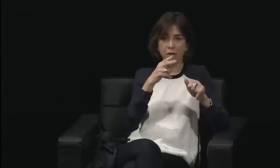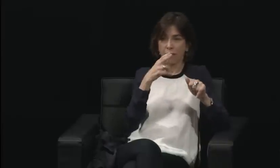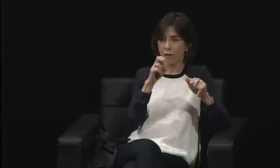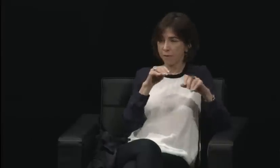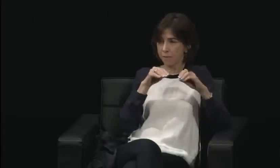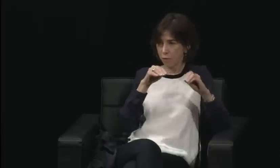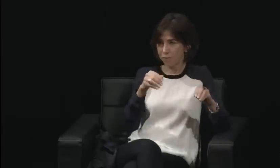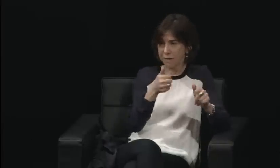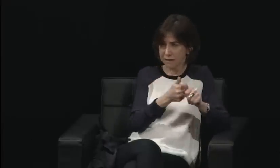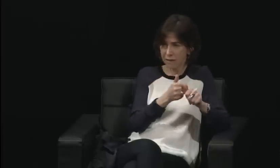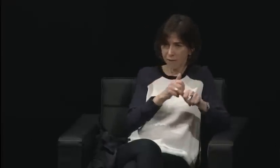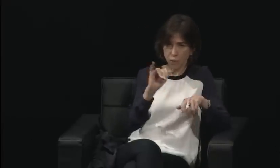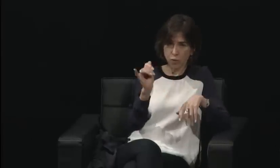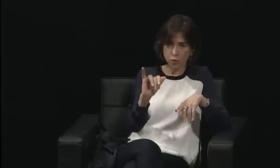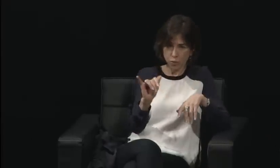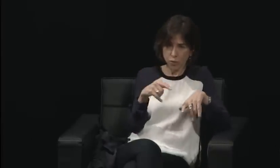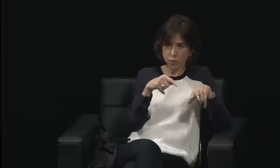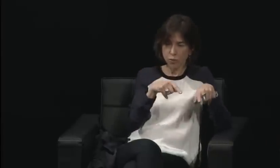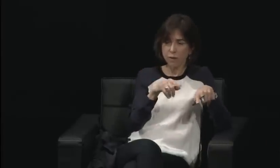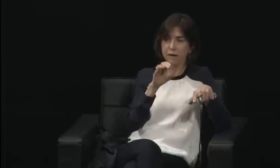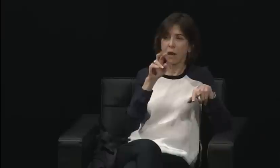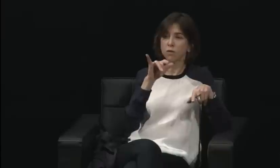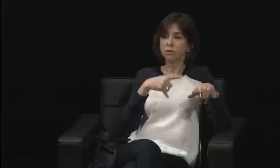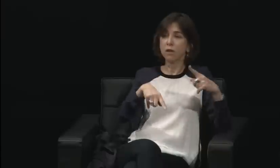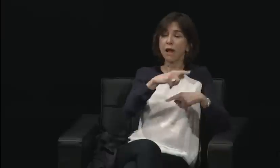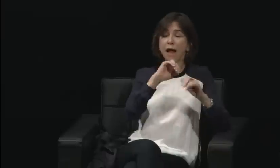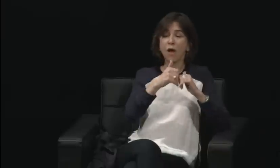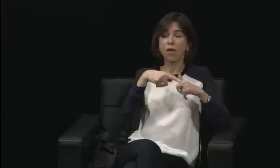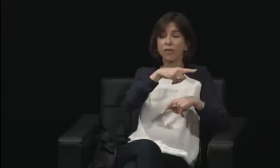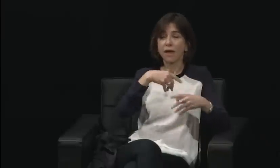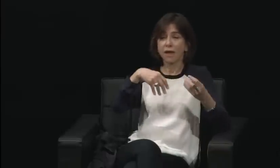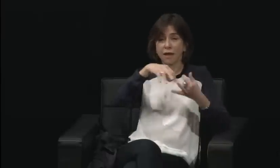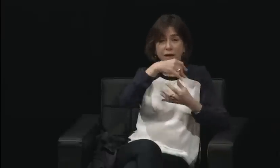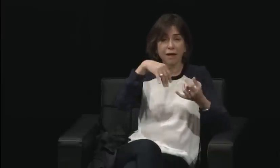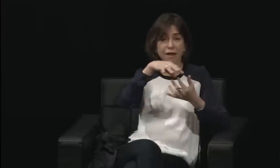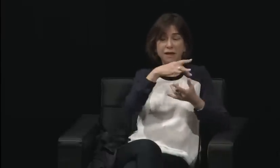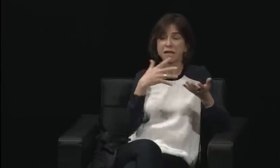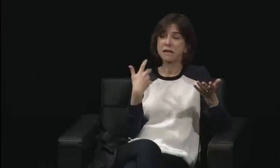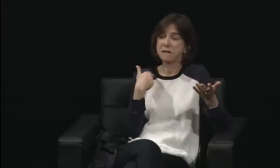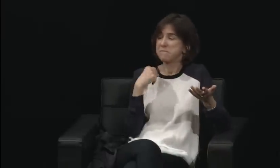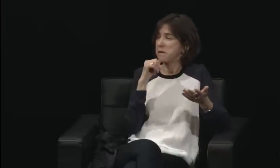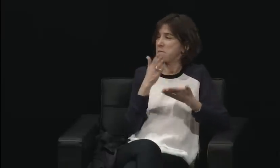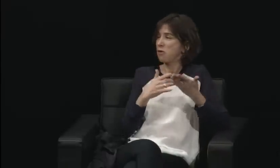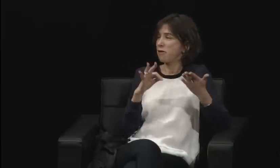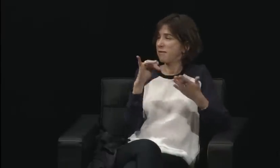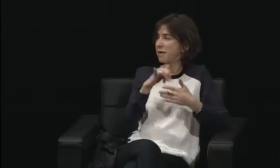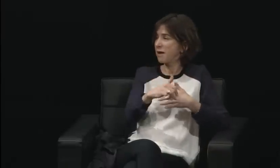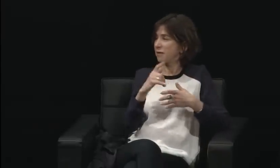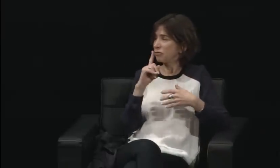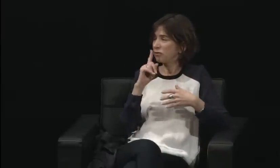to get the attention of those deaf men at that time, especially on the council.